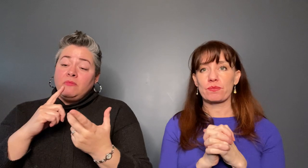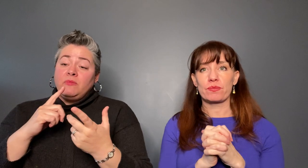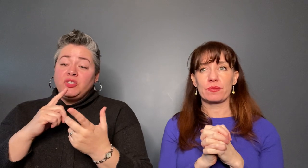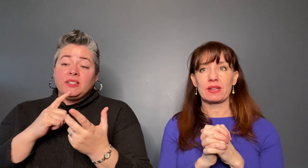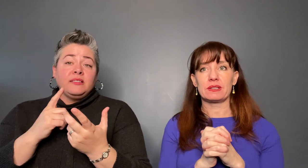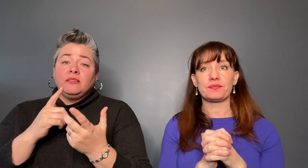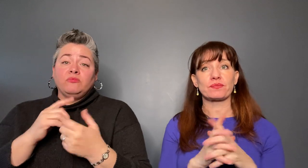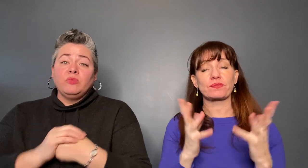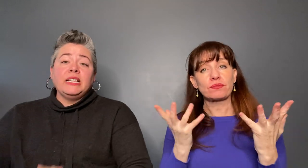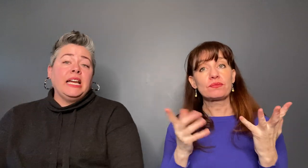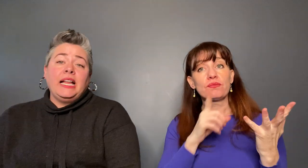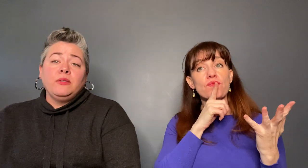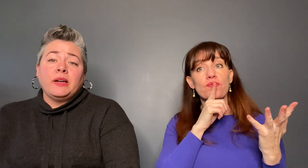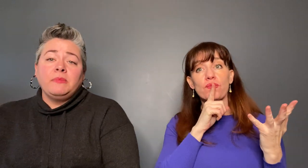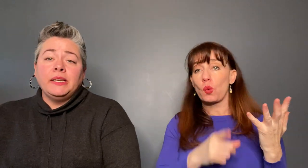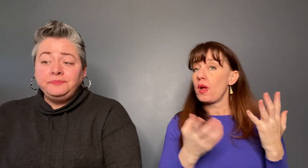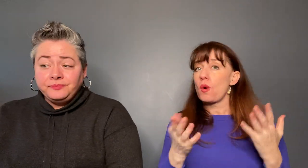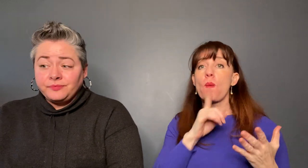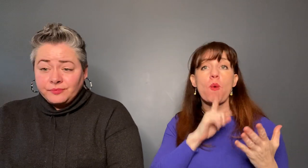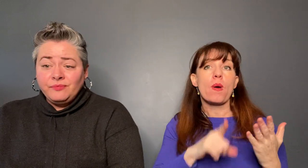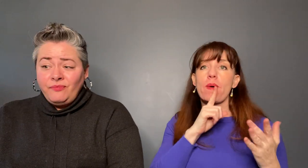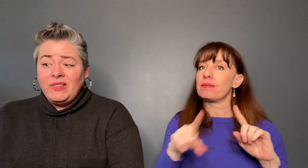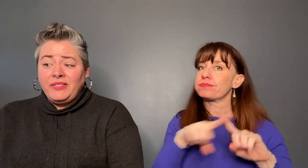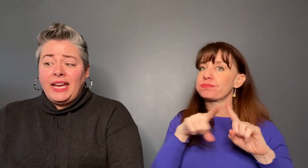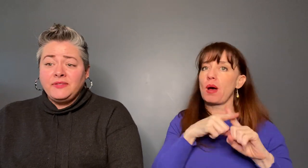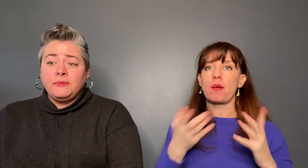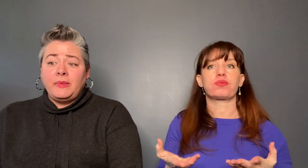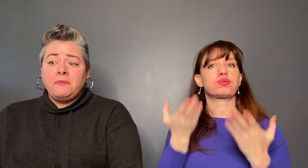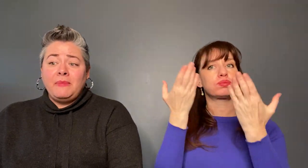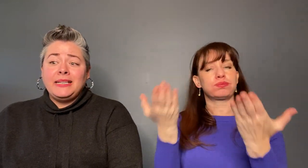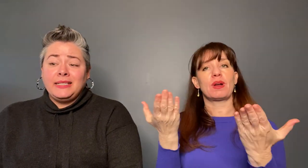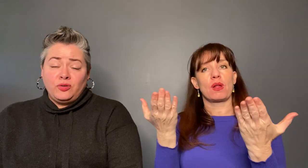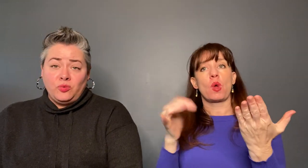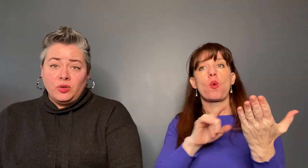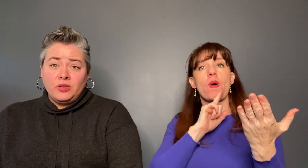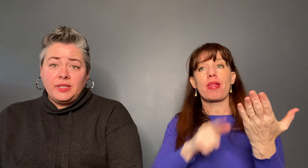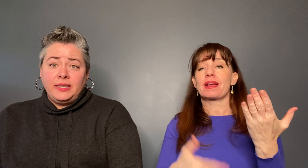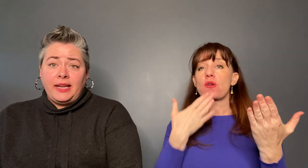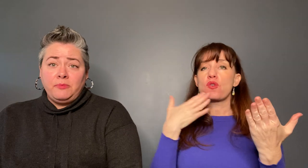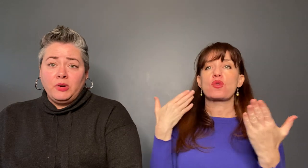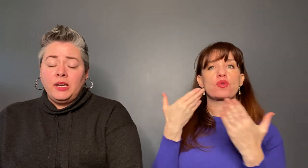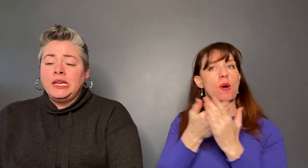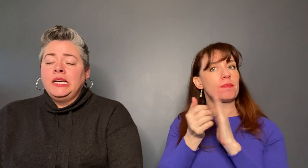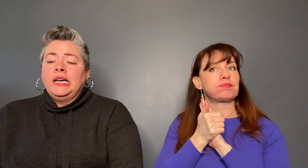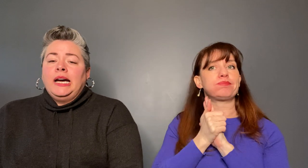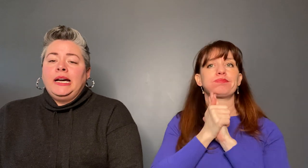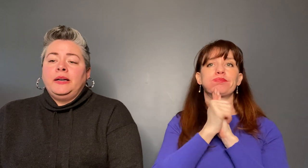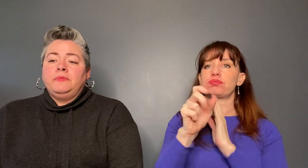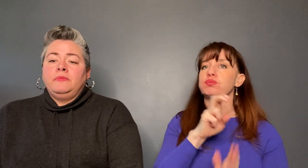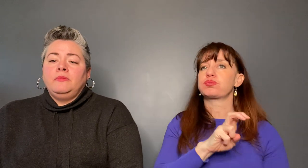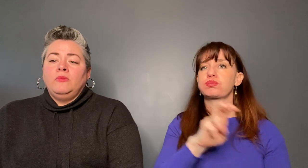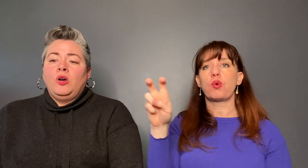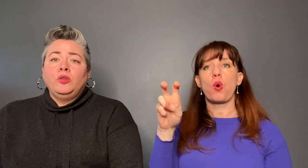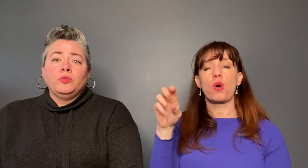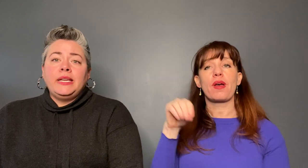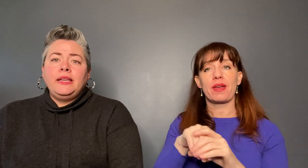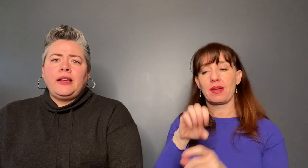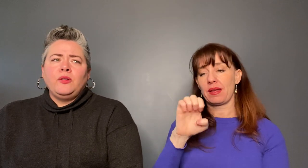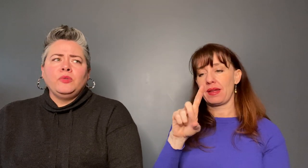highly recommend this. They have some amazing tours in Edinburgh. Auld Reekie